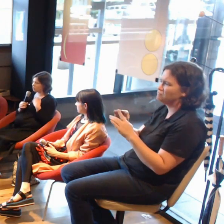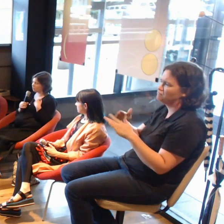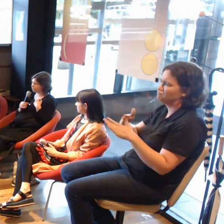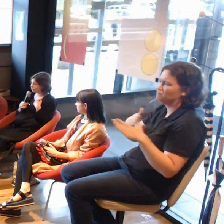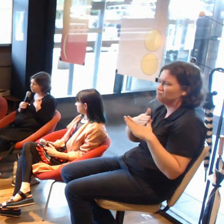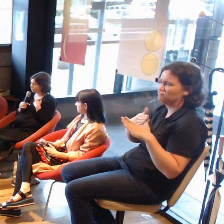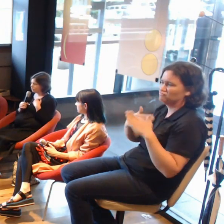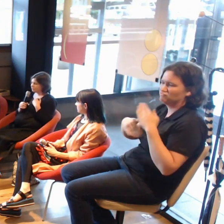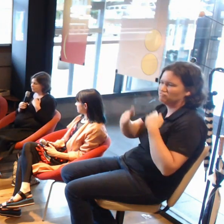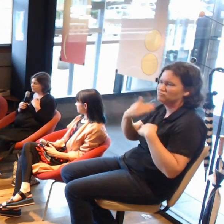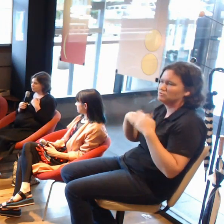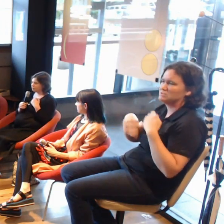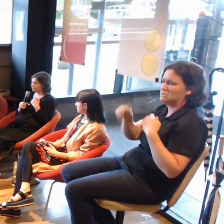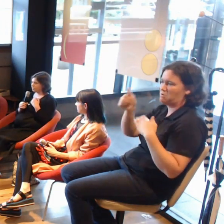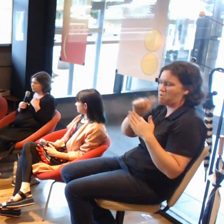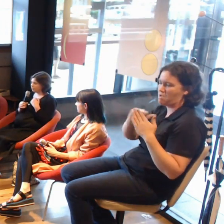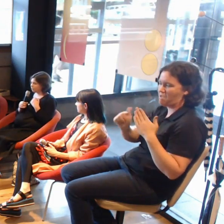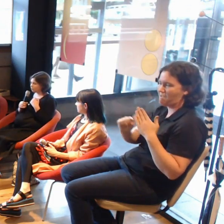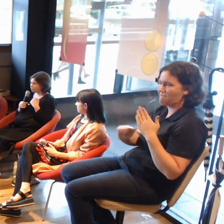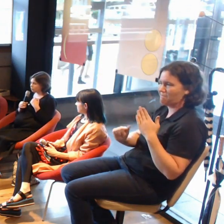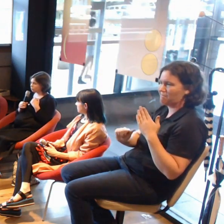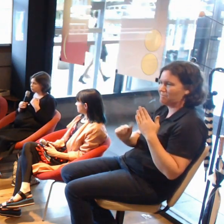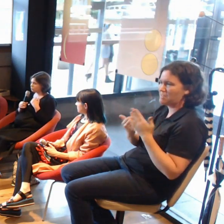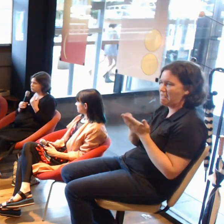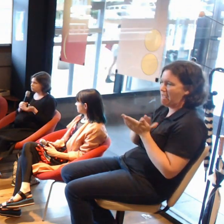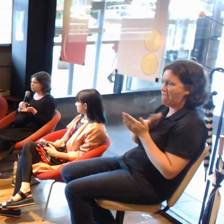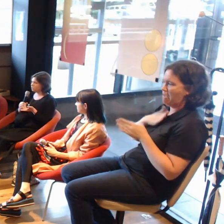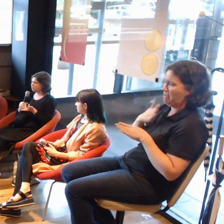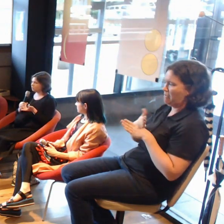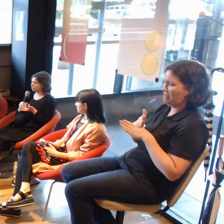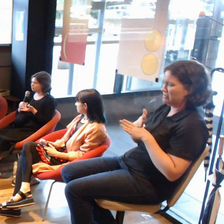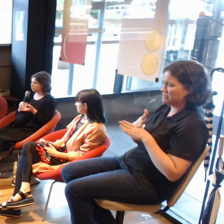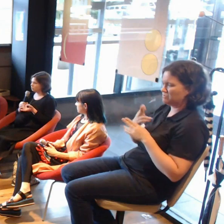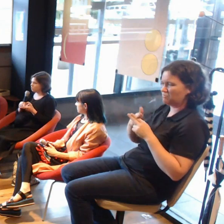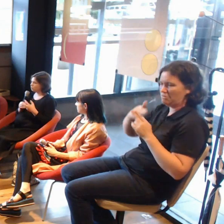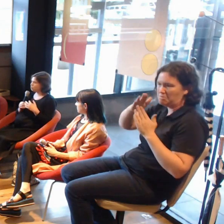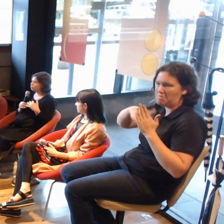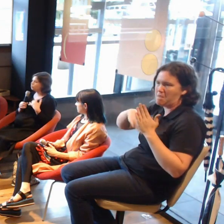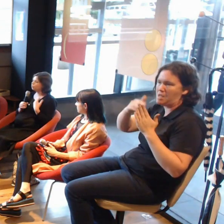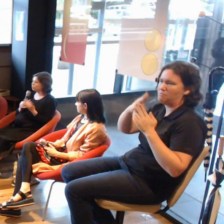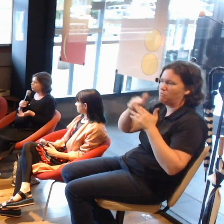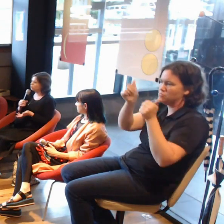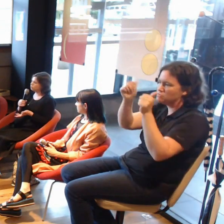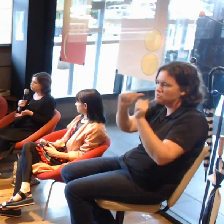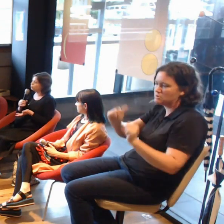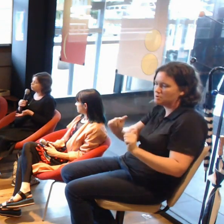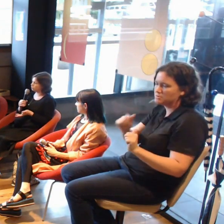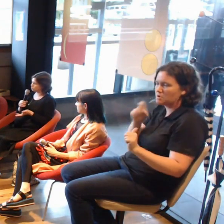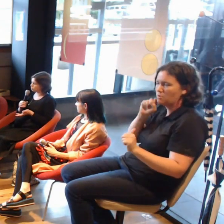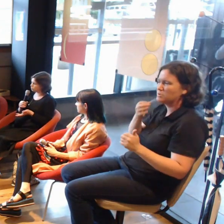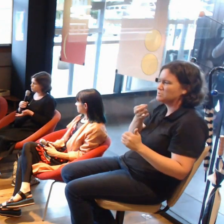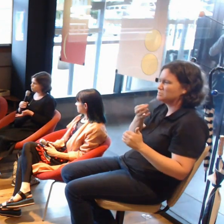With traditional media, I would go with the flow a little bit more and see what happened.